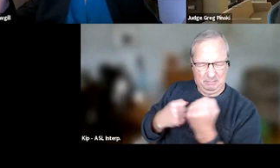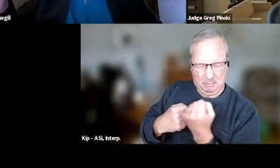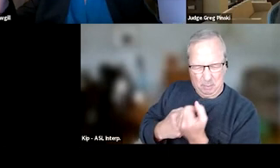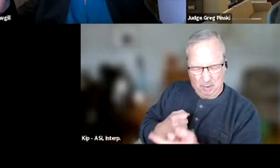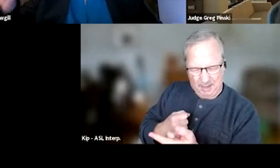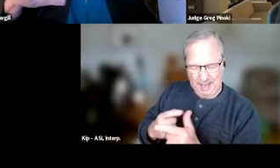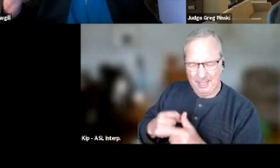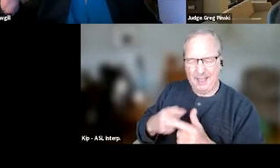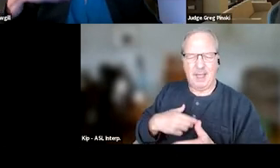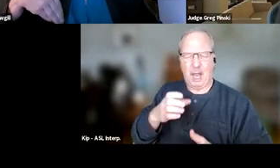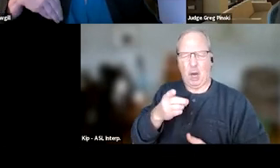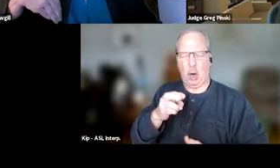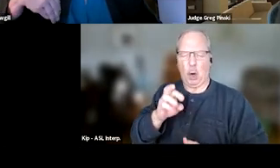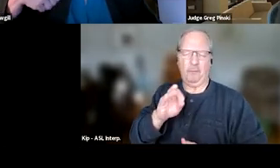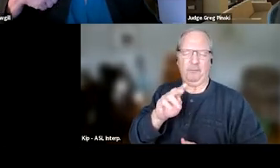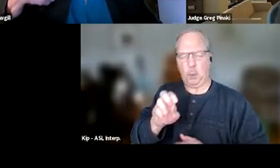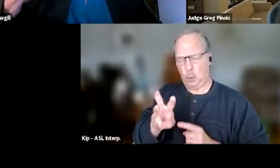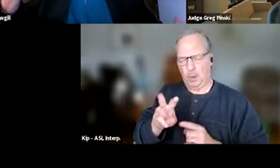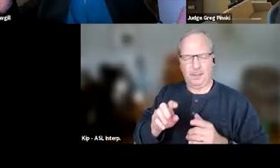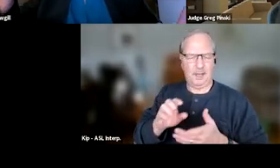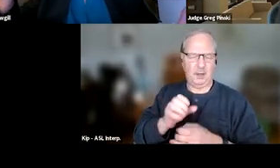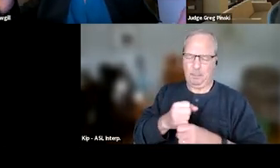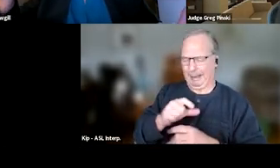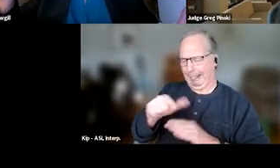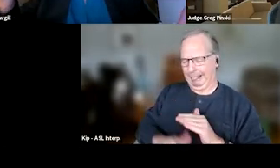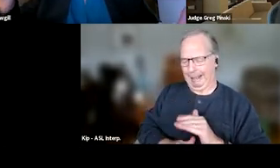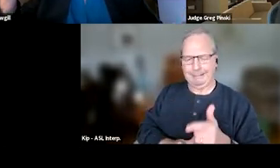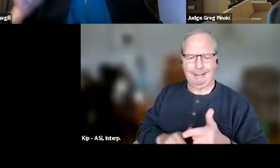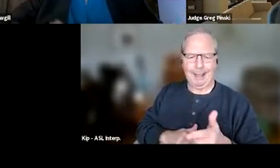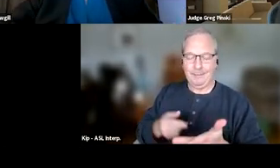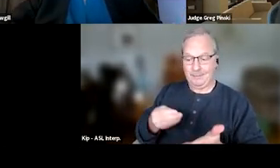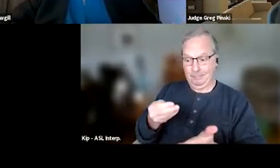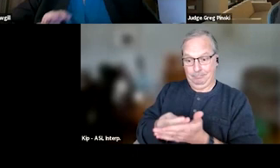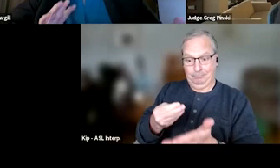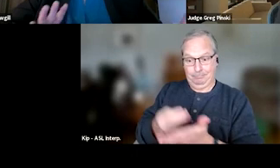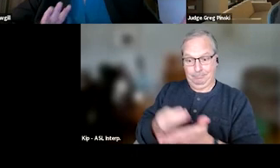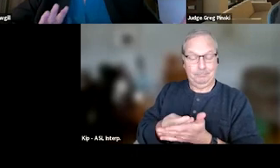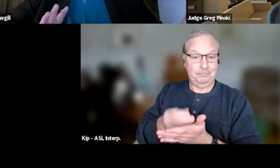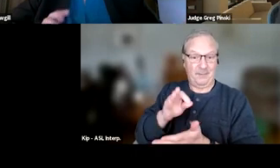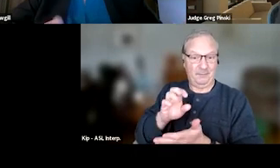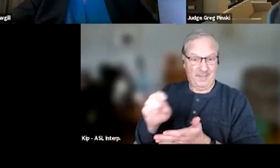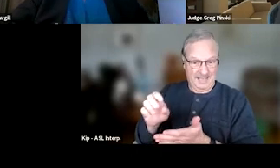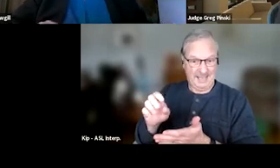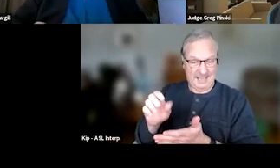and you take it away and you make it less. They may have some fees that they're waived, and they could have reduced court appearances.